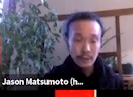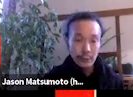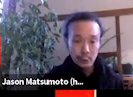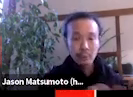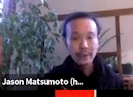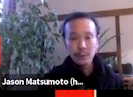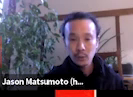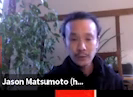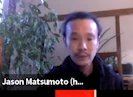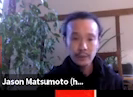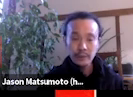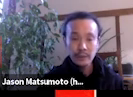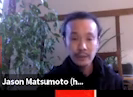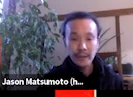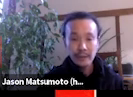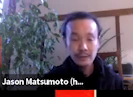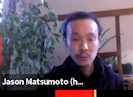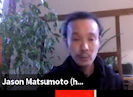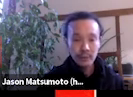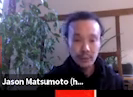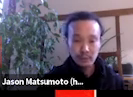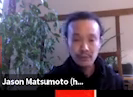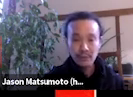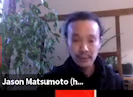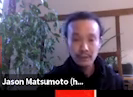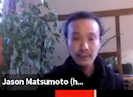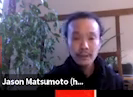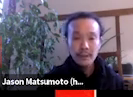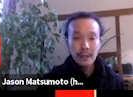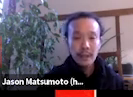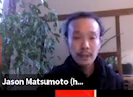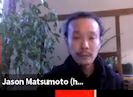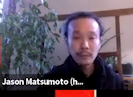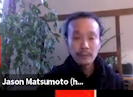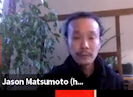Through our prior work, as we've all talked about today,